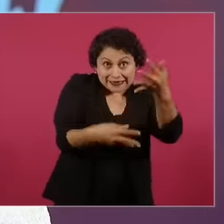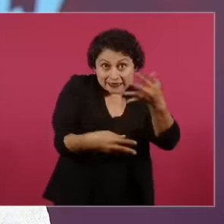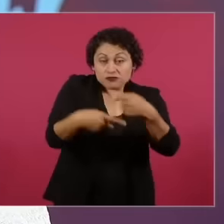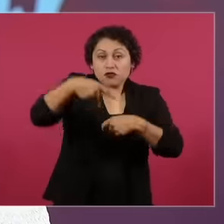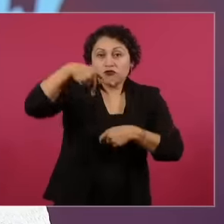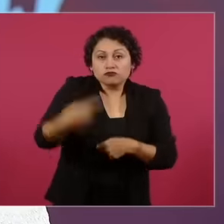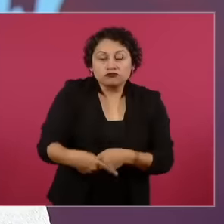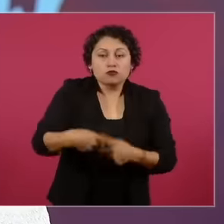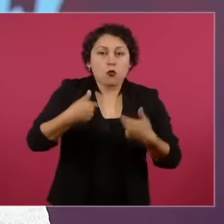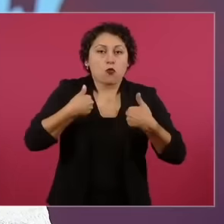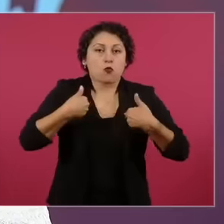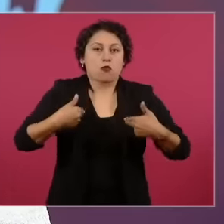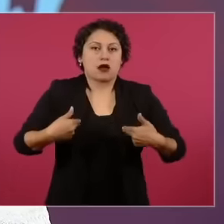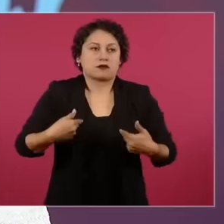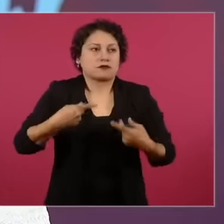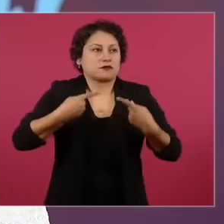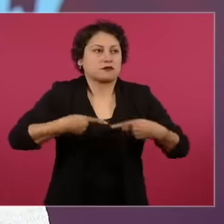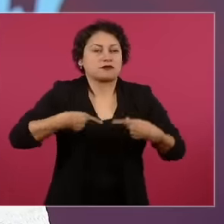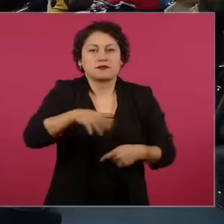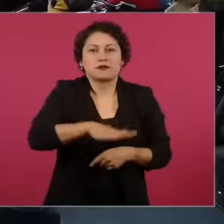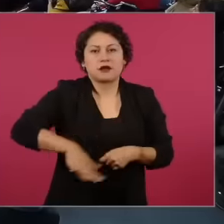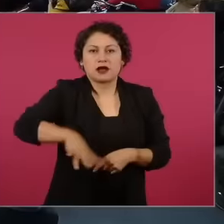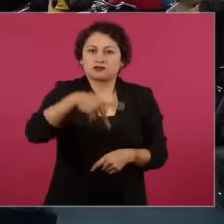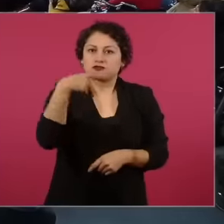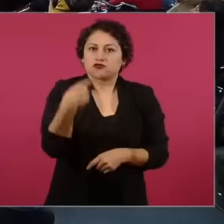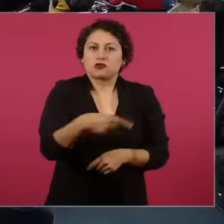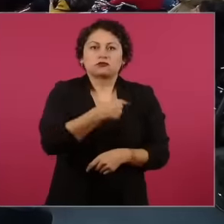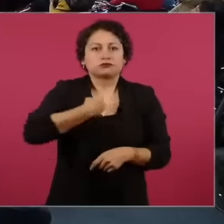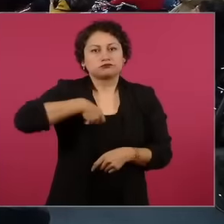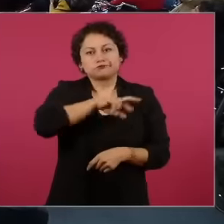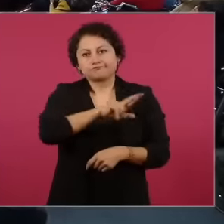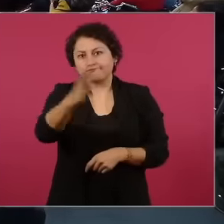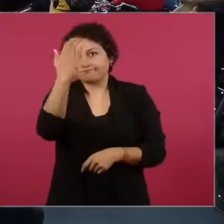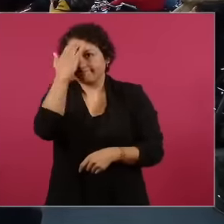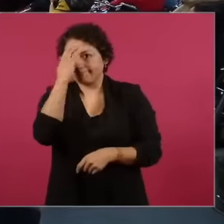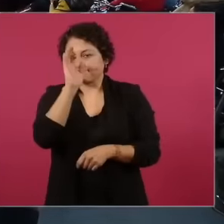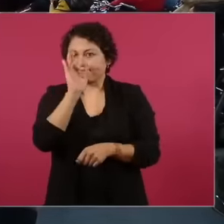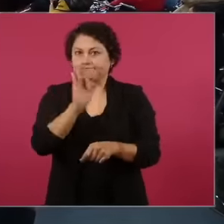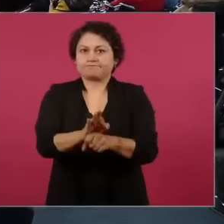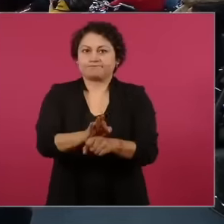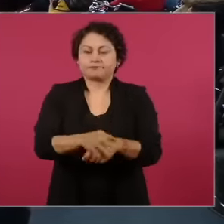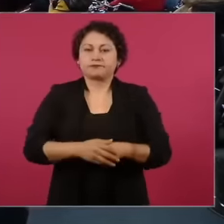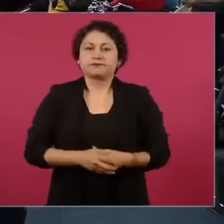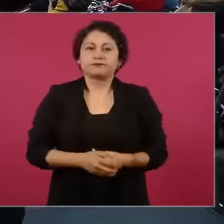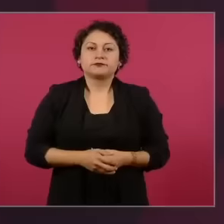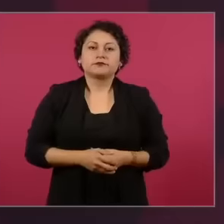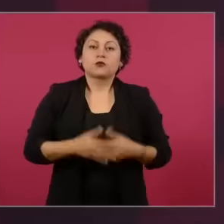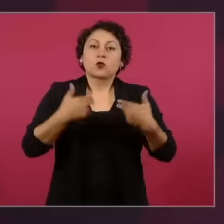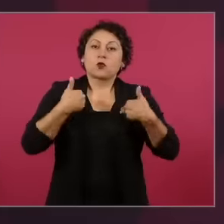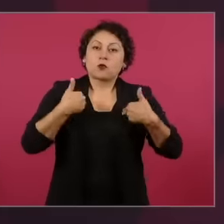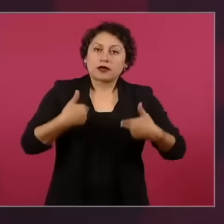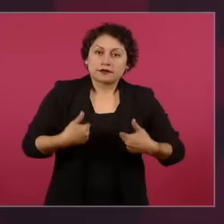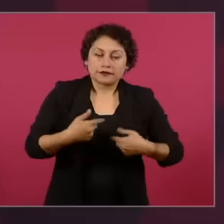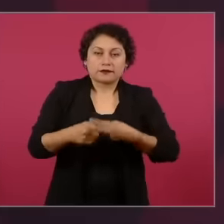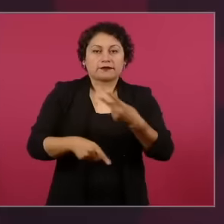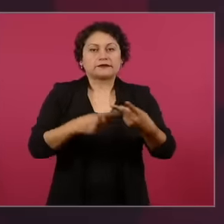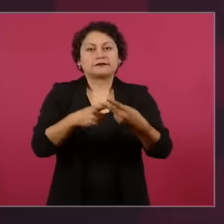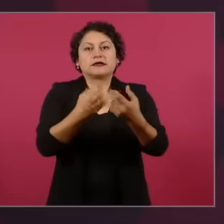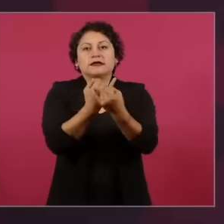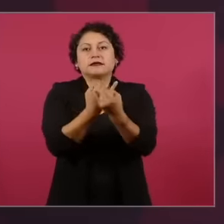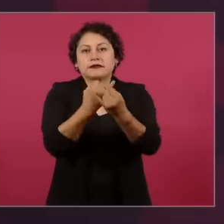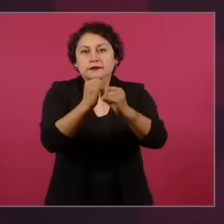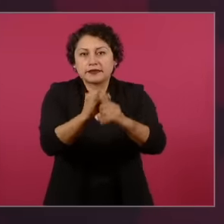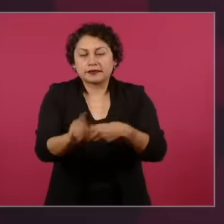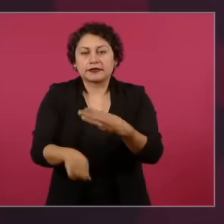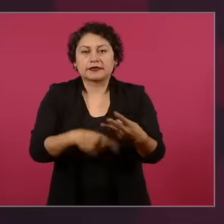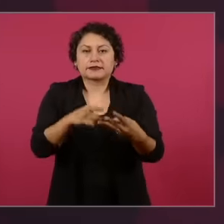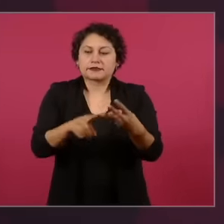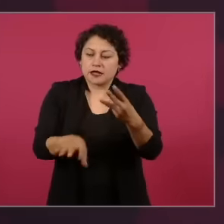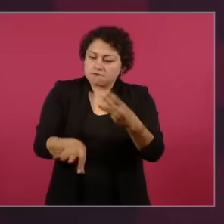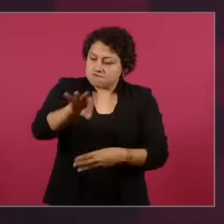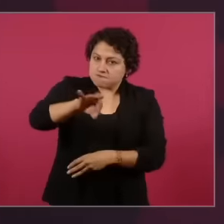recognize it as that freedom, independence, the search for truth, honesty are the